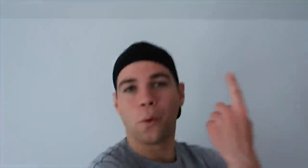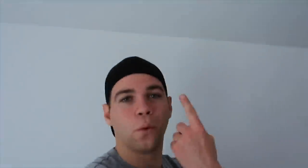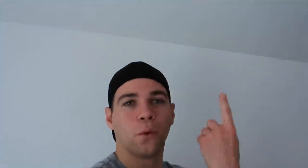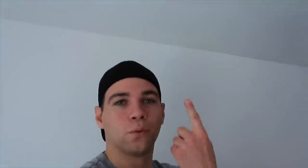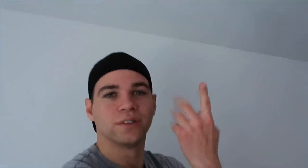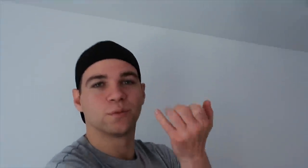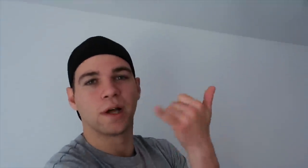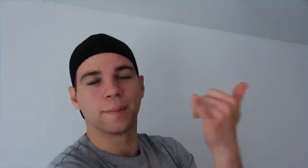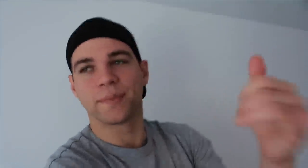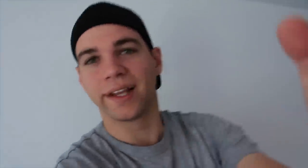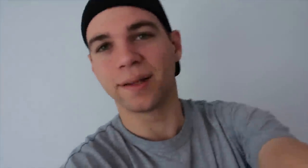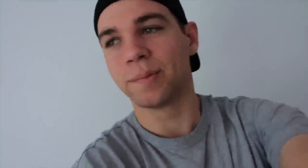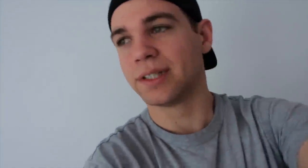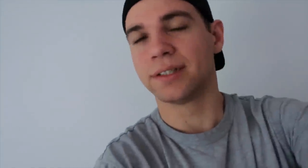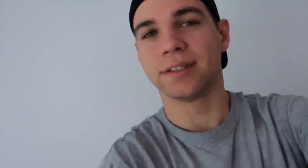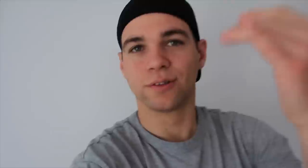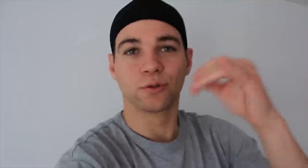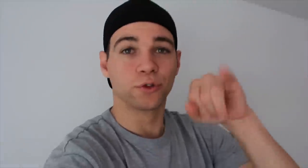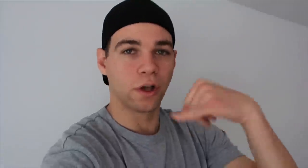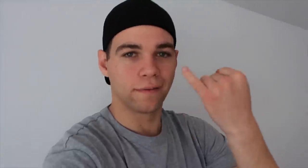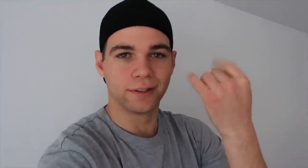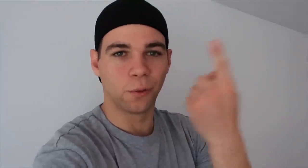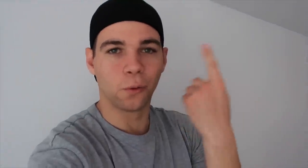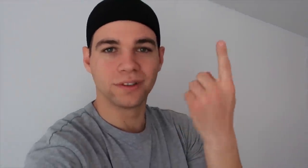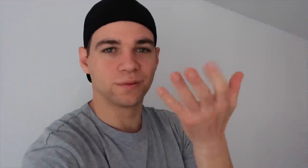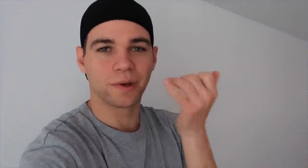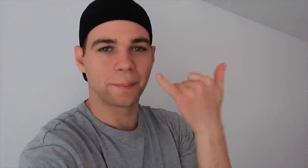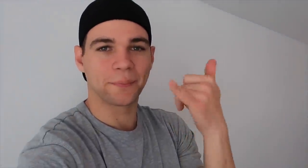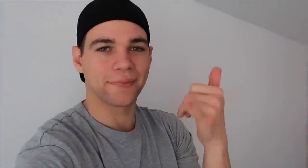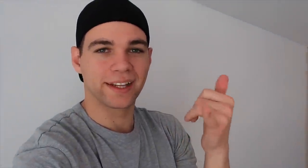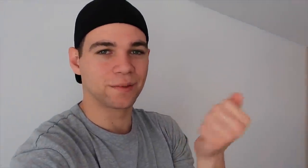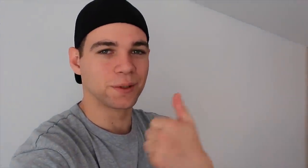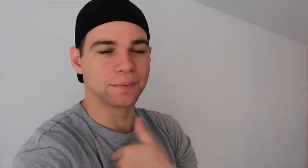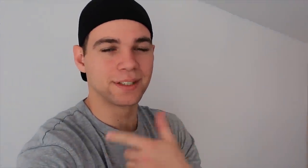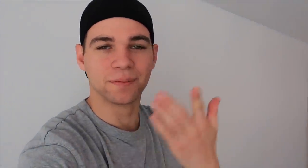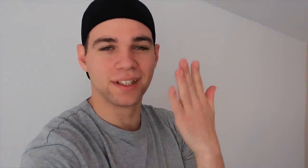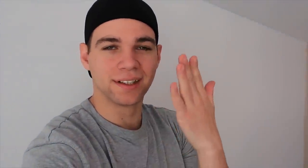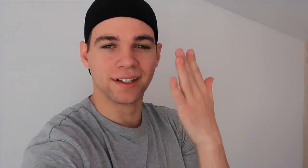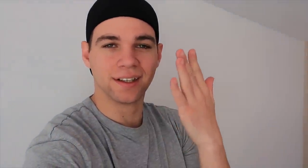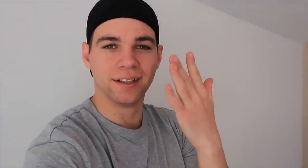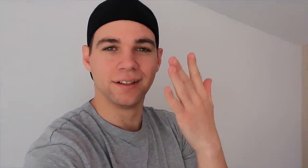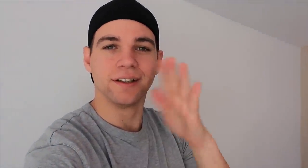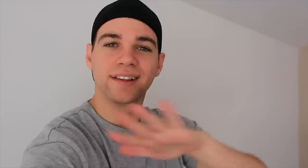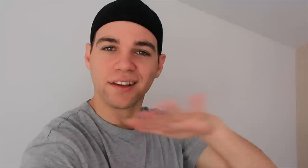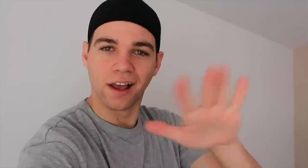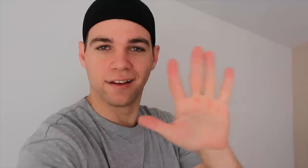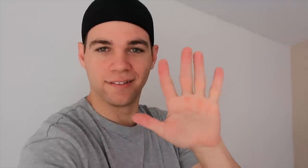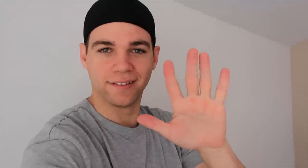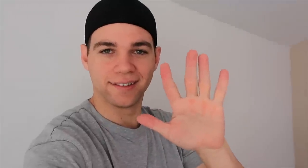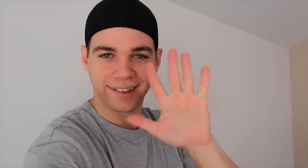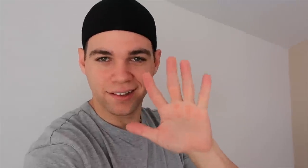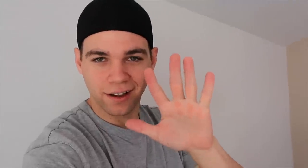She always wants to play Java always wants to play with me And it's enough. enough.